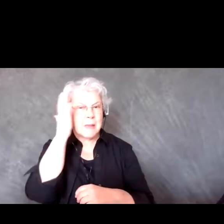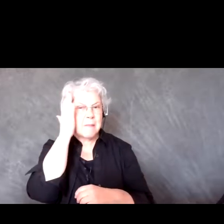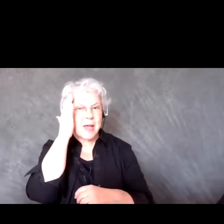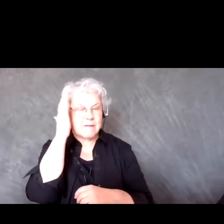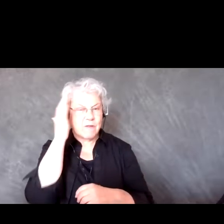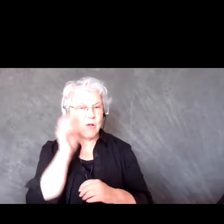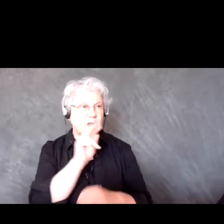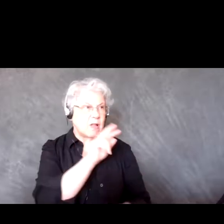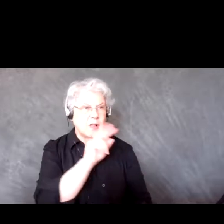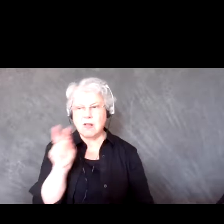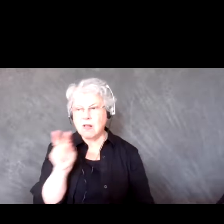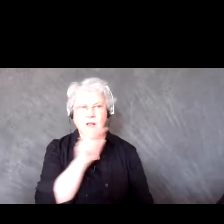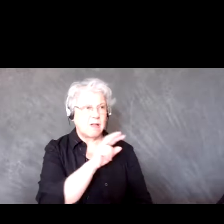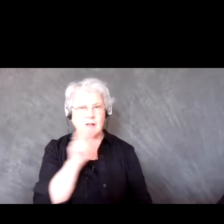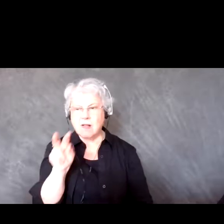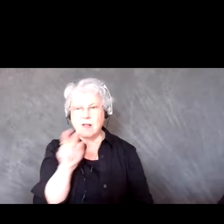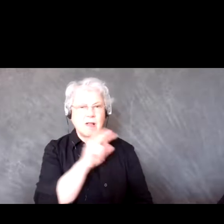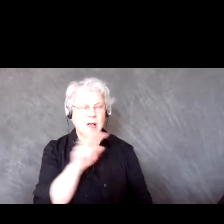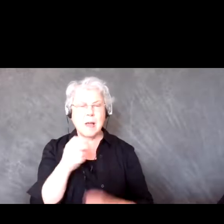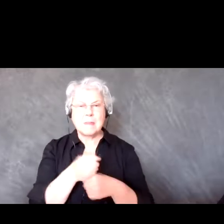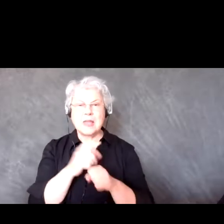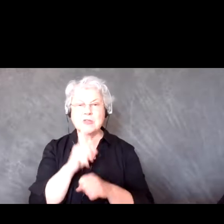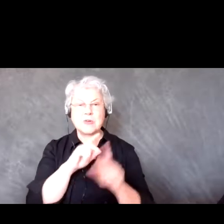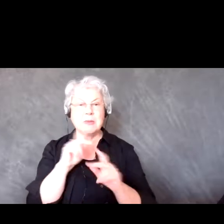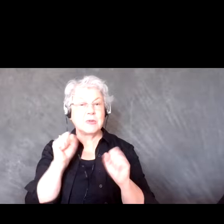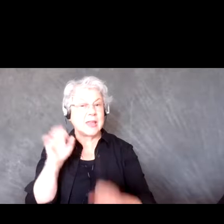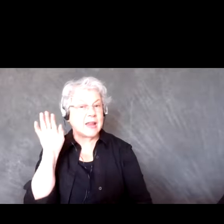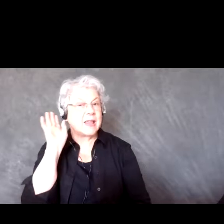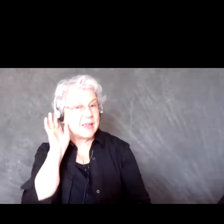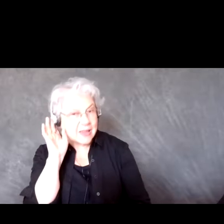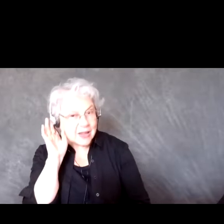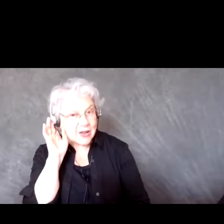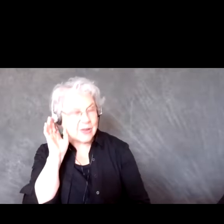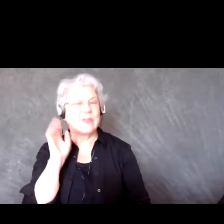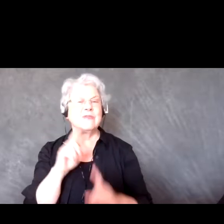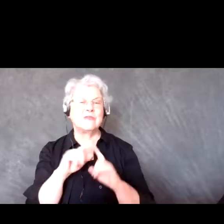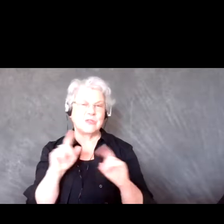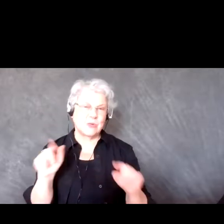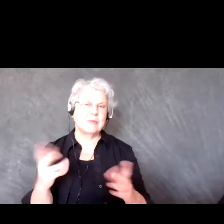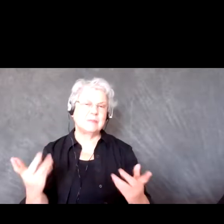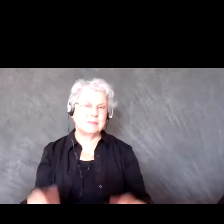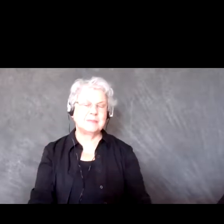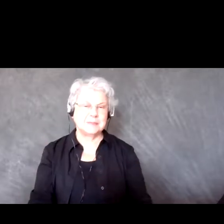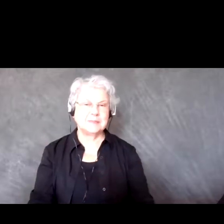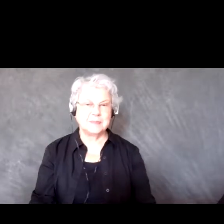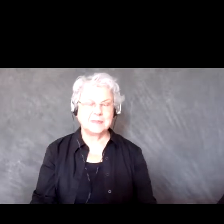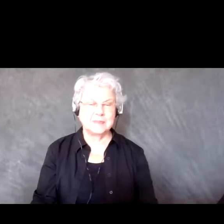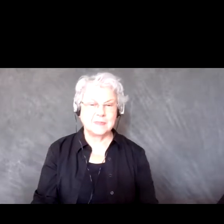of making sure the people on the computer can hear you and things like that. But that is the nice